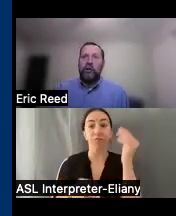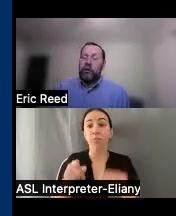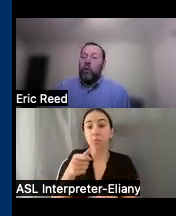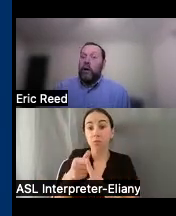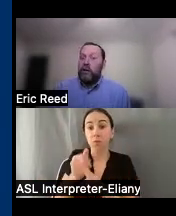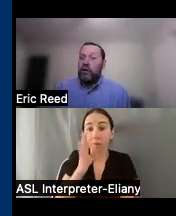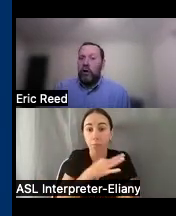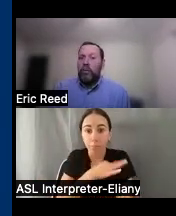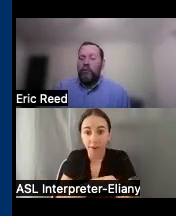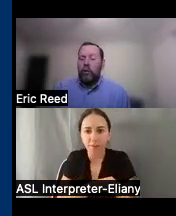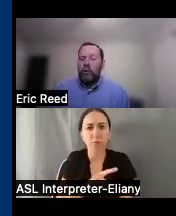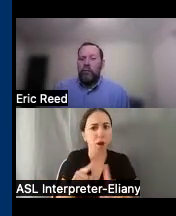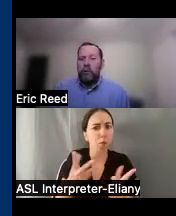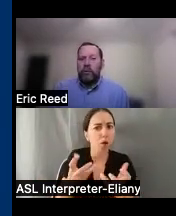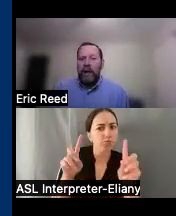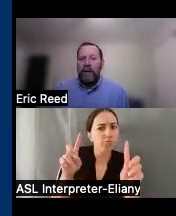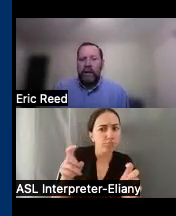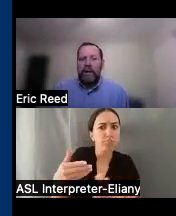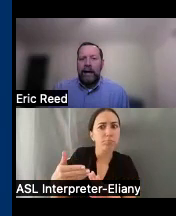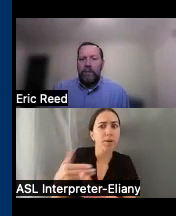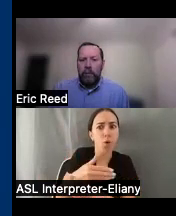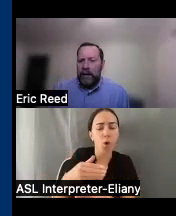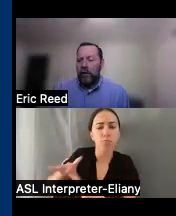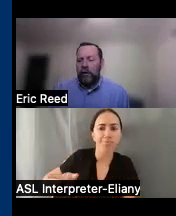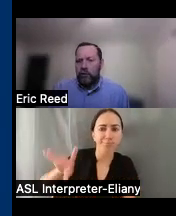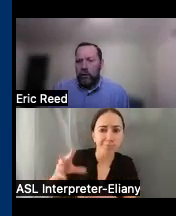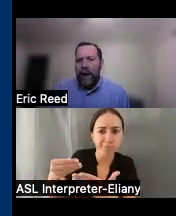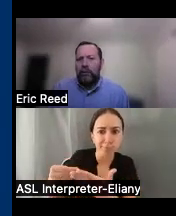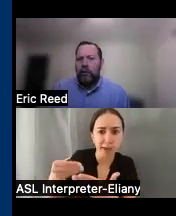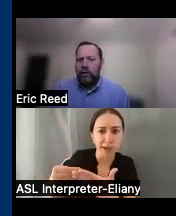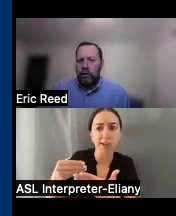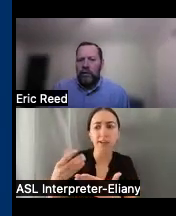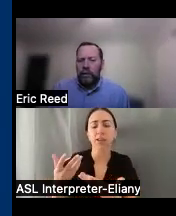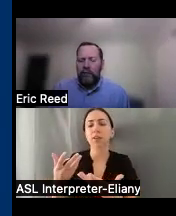but you just want to be sure before you do spend um your money or you do ask for insurance to pay